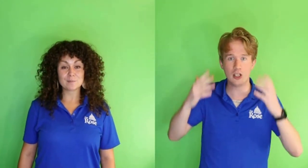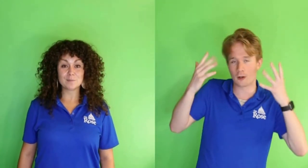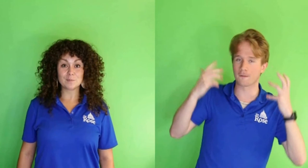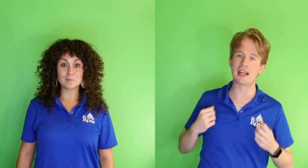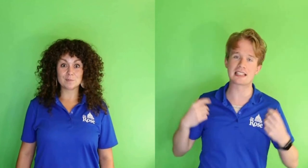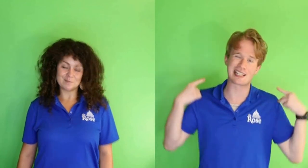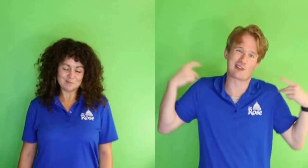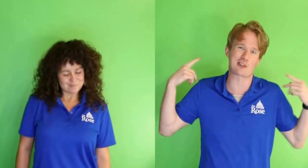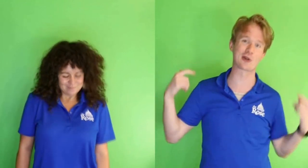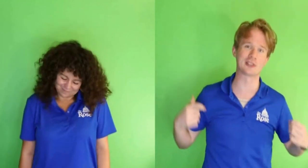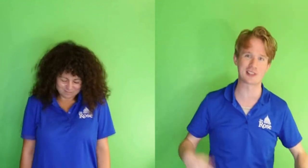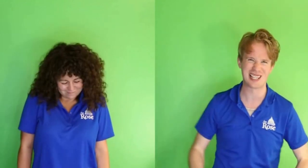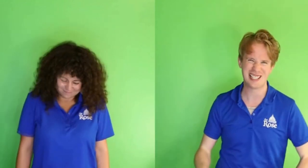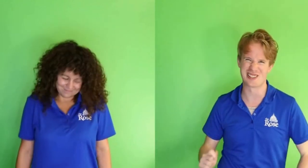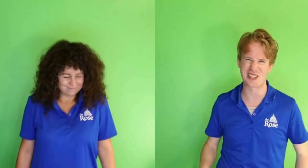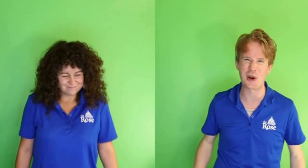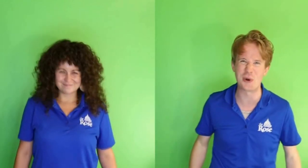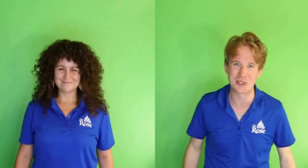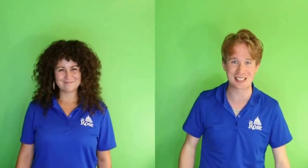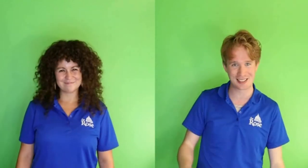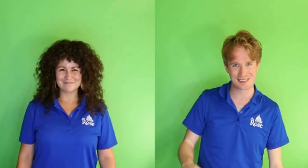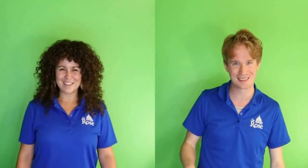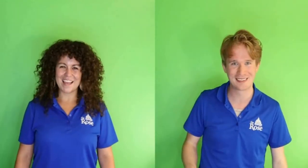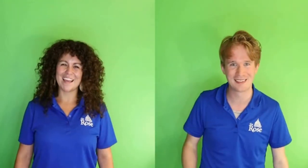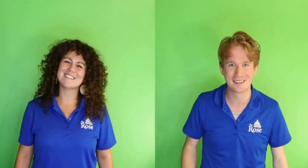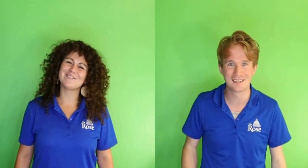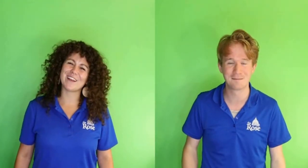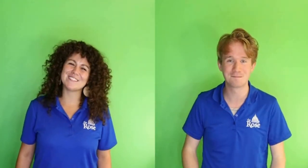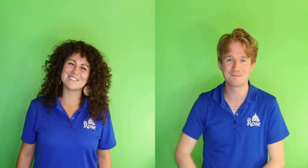In your face in your shoulders and your toes? It's fun to see you so excited!